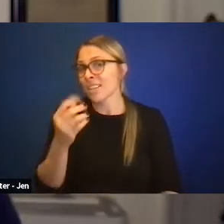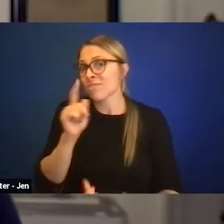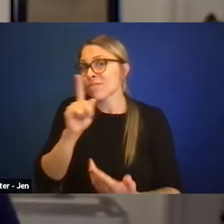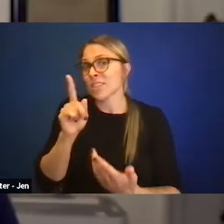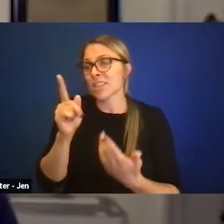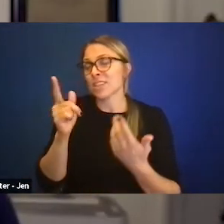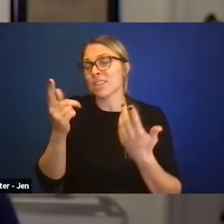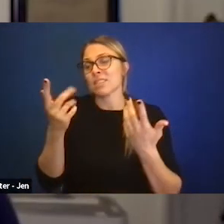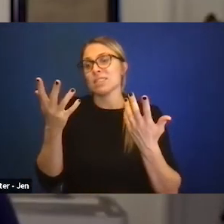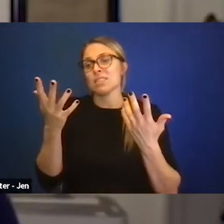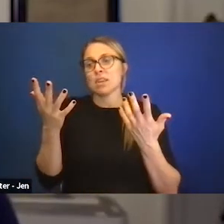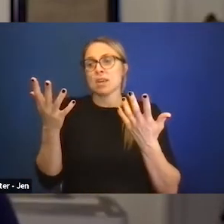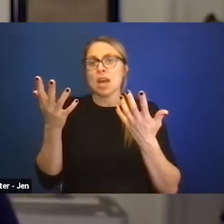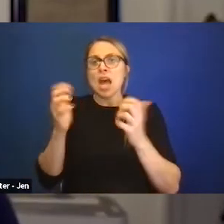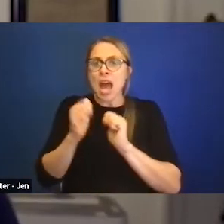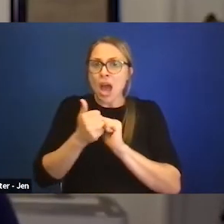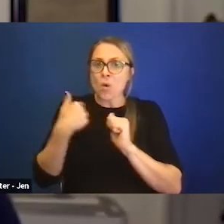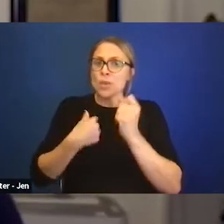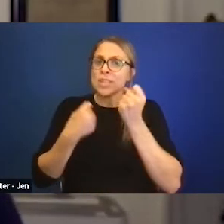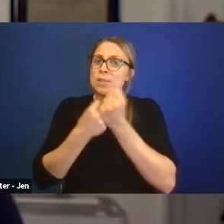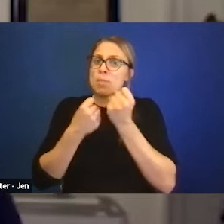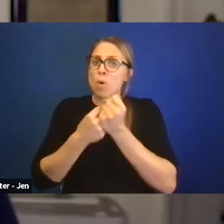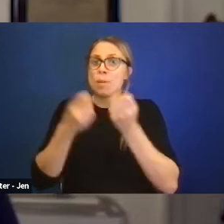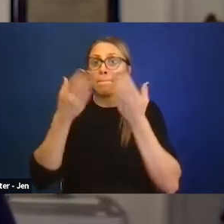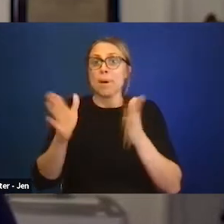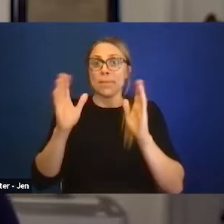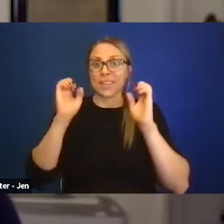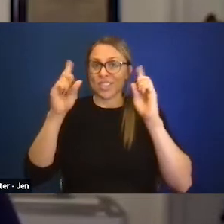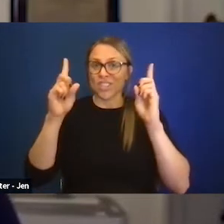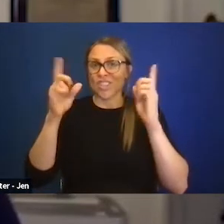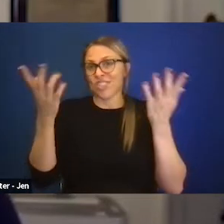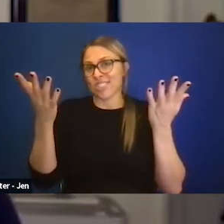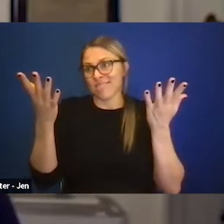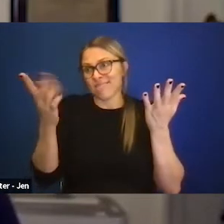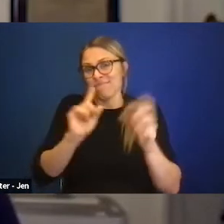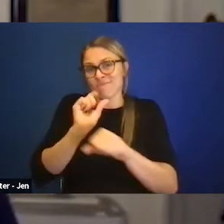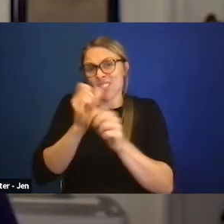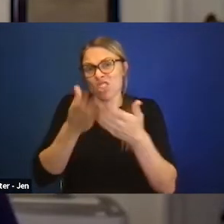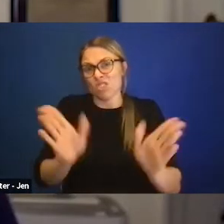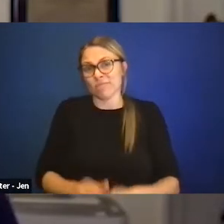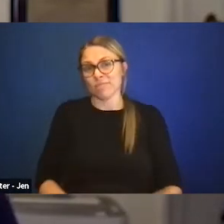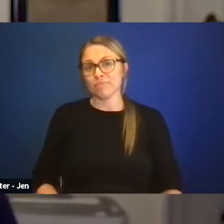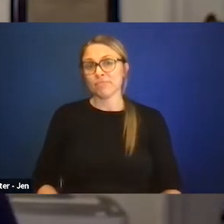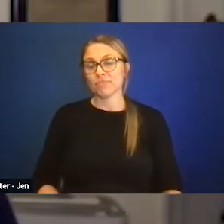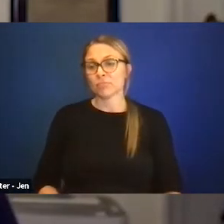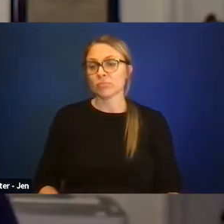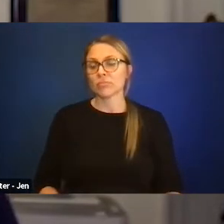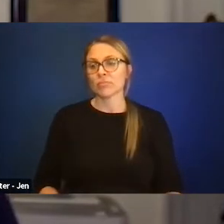of how we're supporting public education in general, and these I think are very important issues.